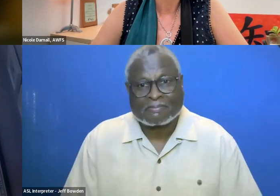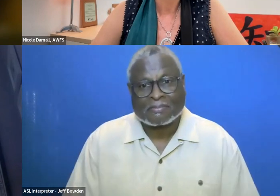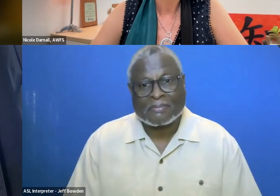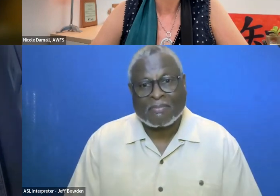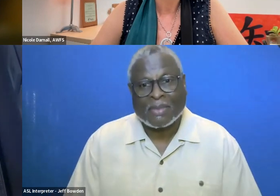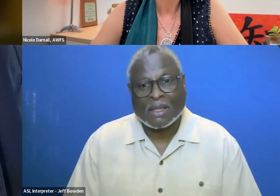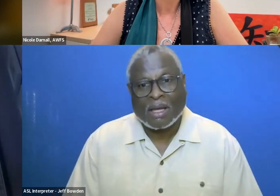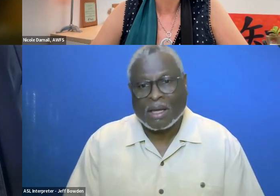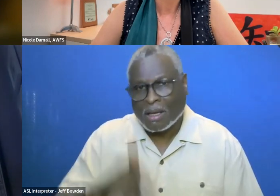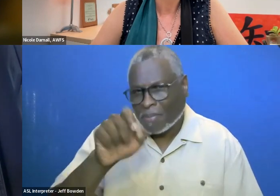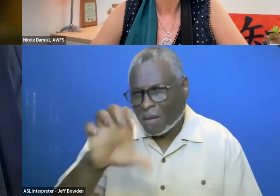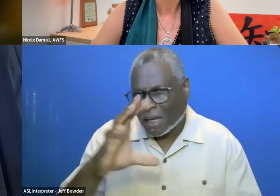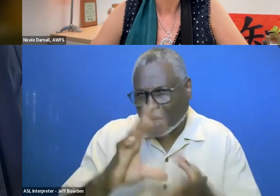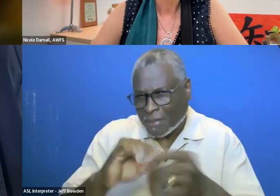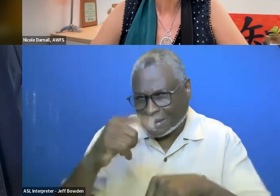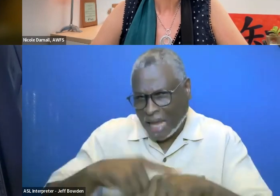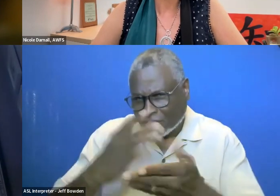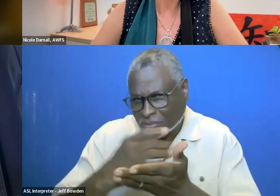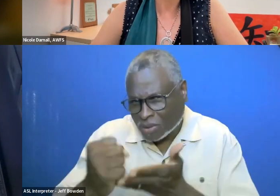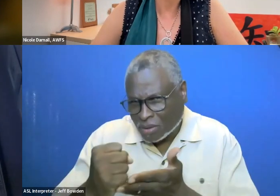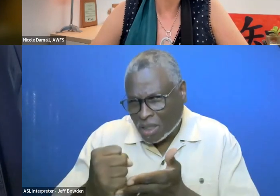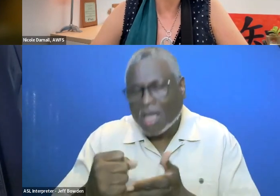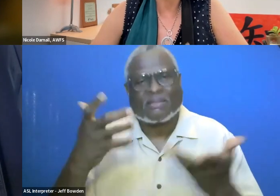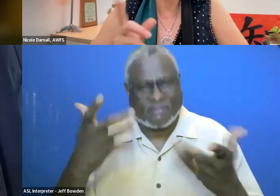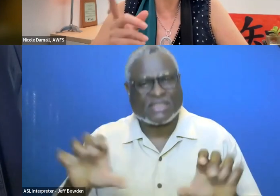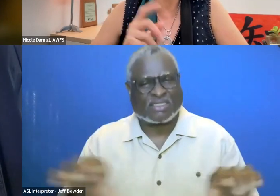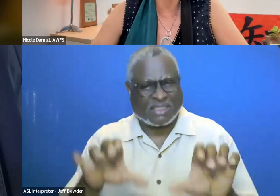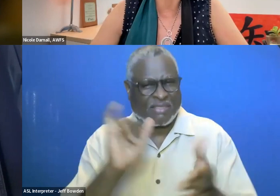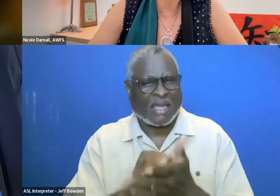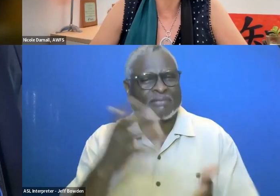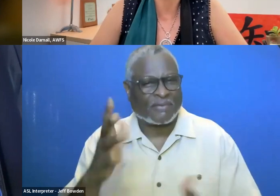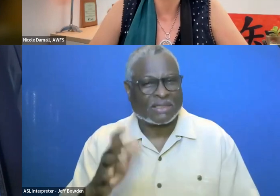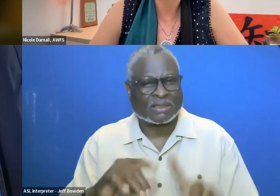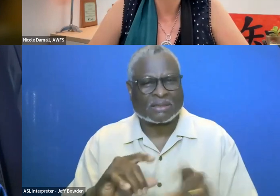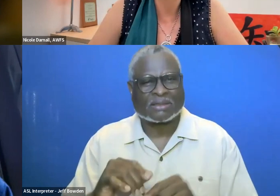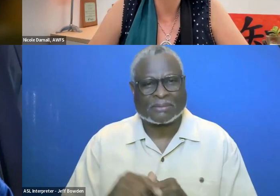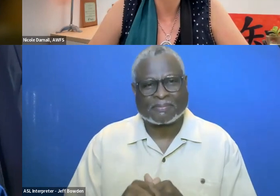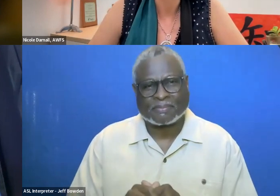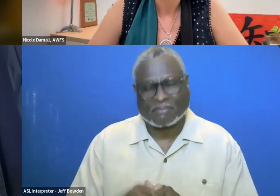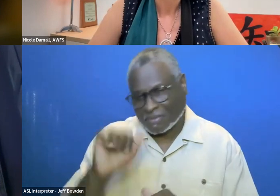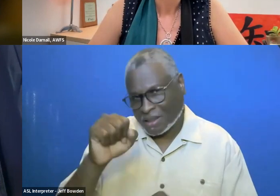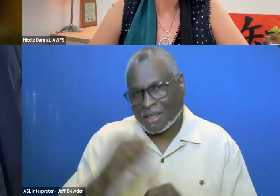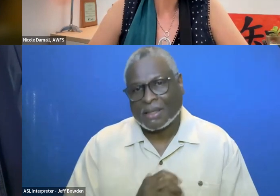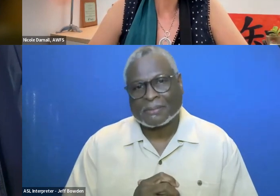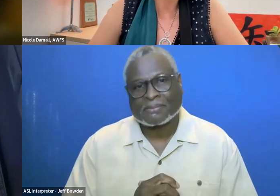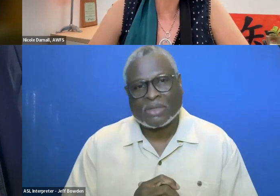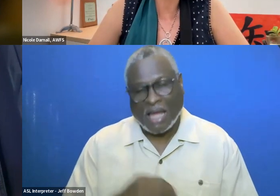Is there a public comment period? We have already done that.